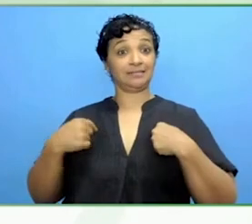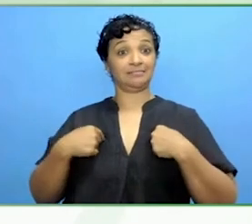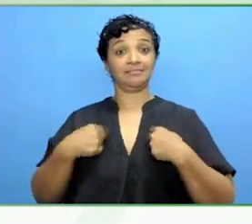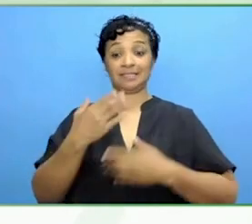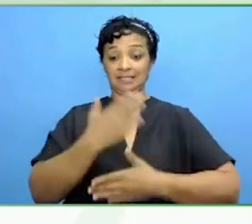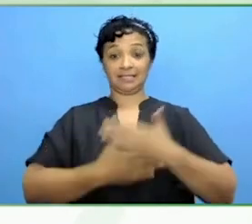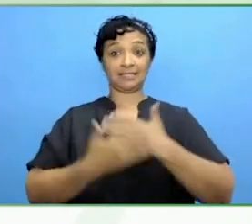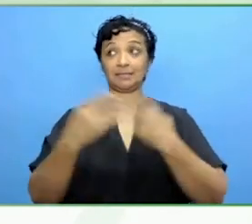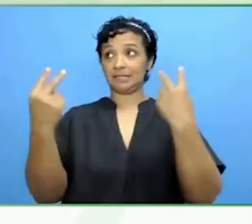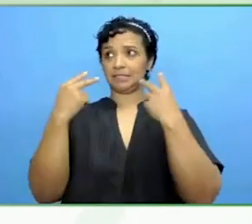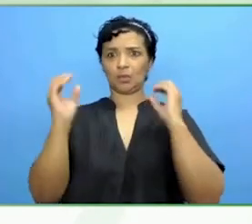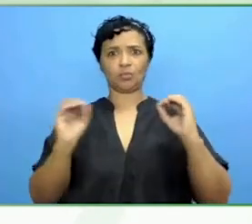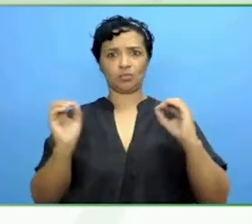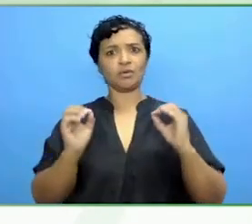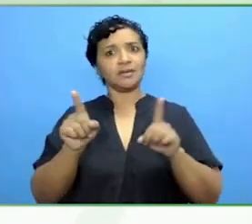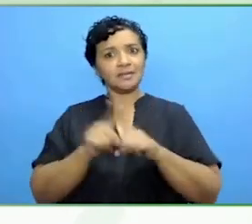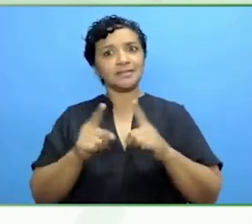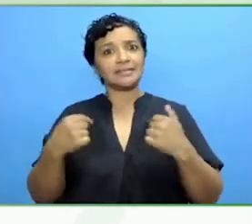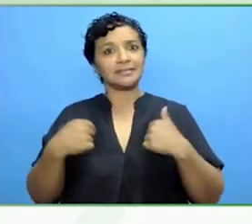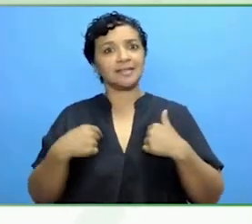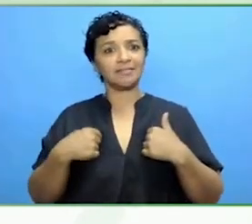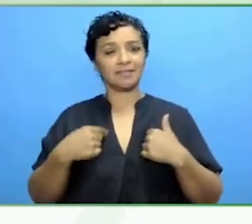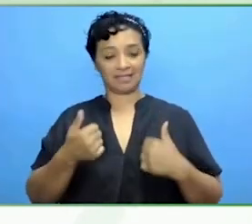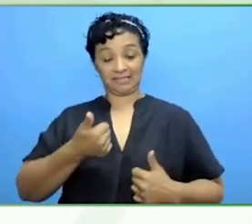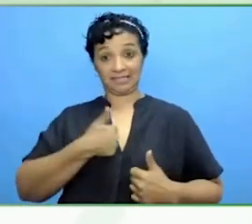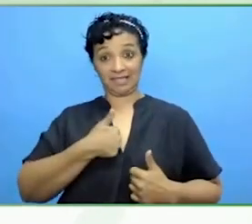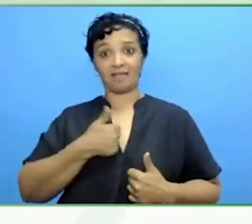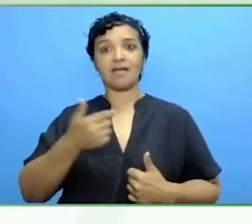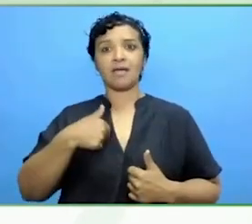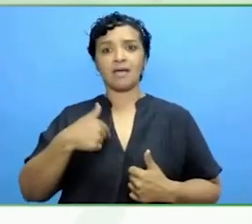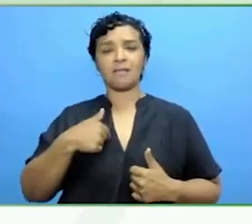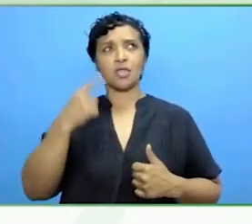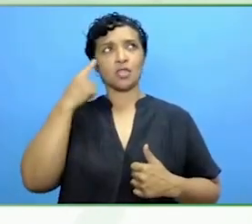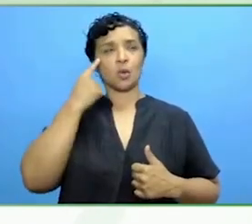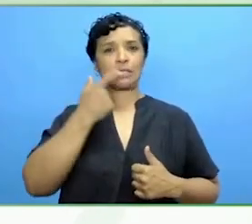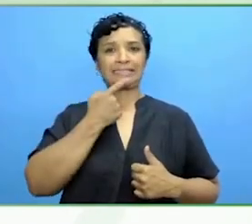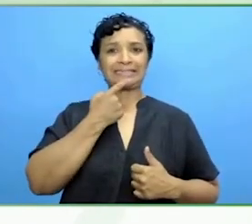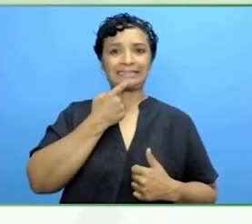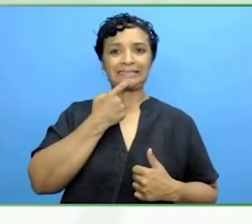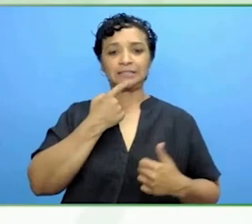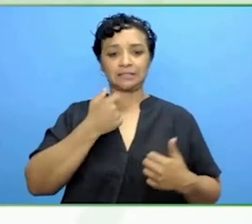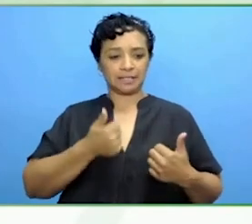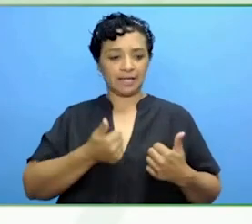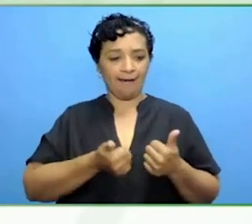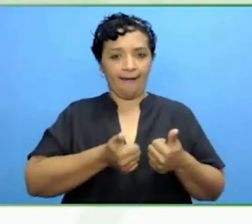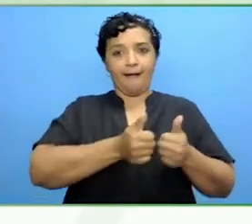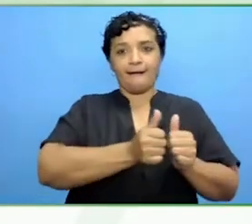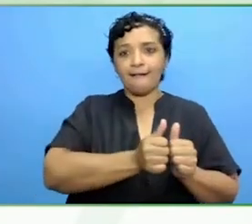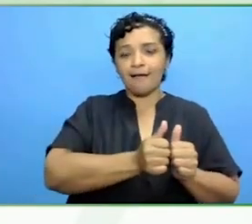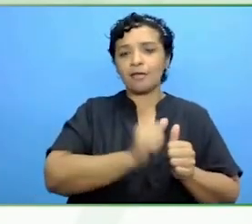journey on my own of moving away from ally to understand my own diagnosis.